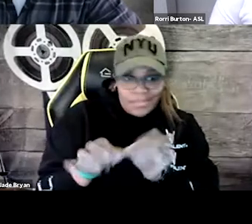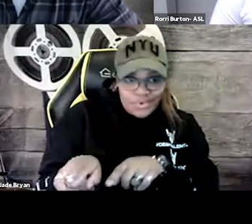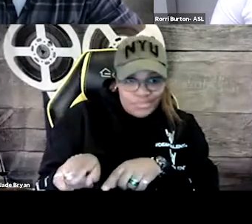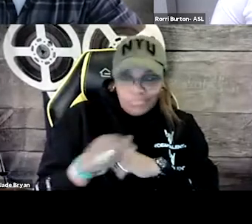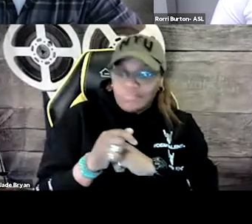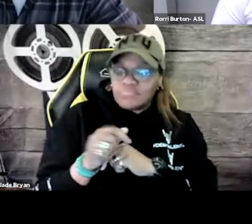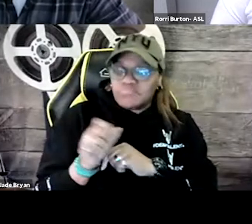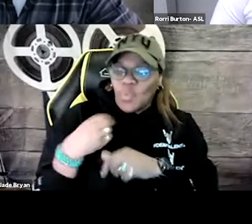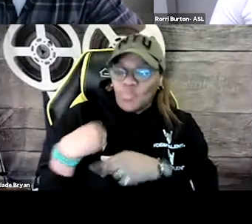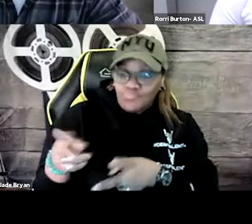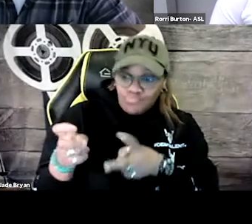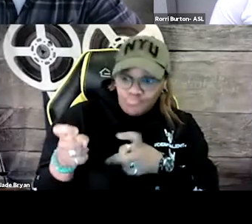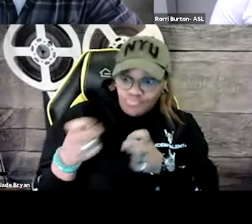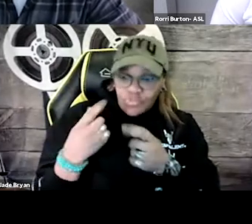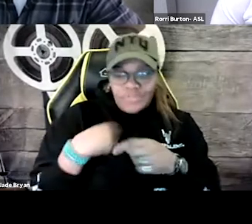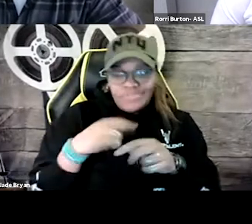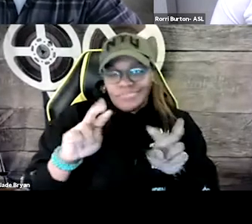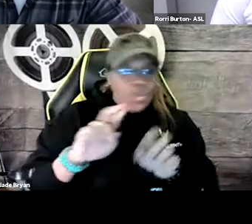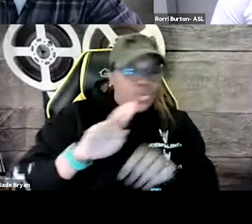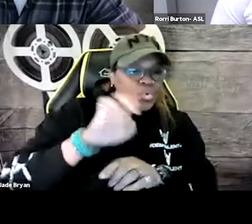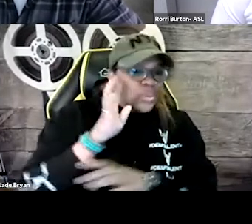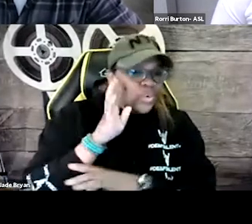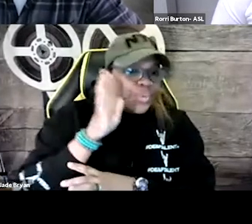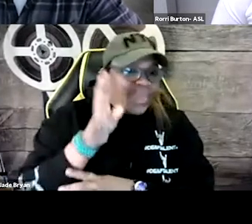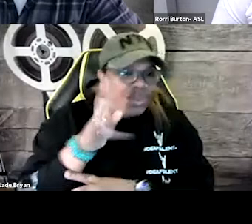and the person is singing and there's no caption there, I'm able to take in and see